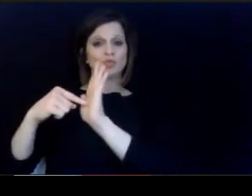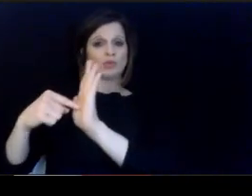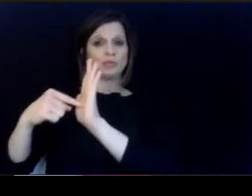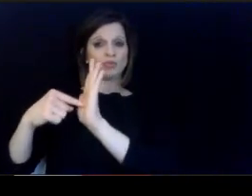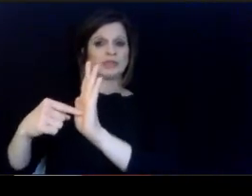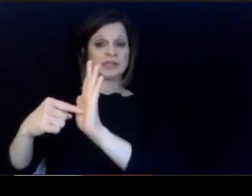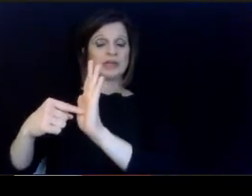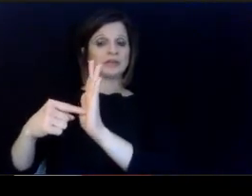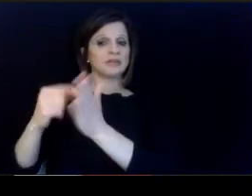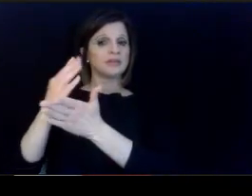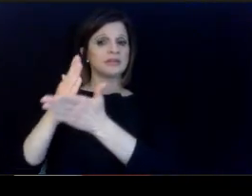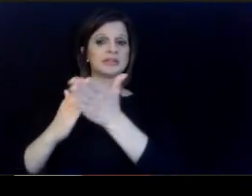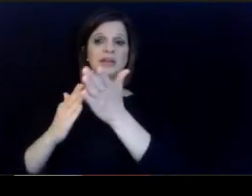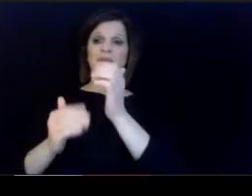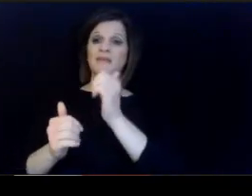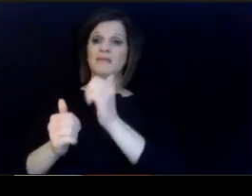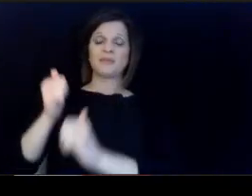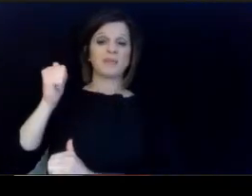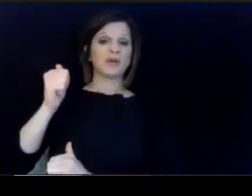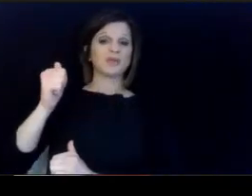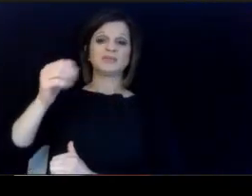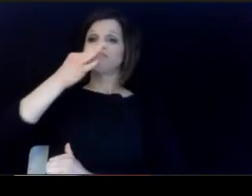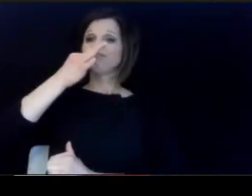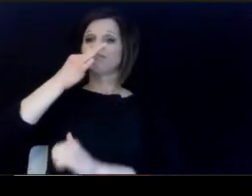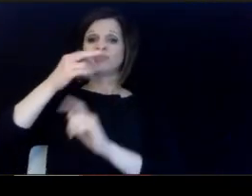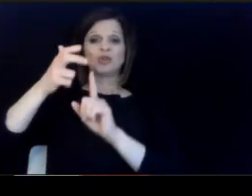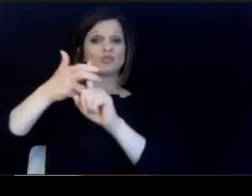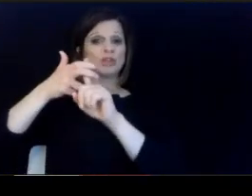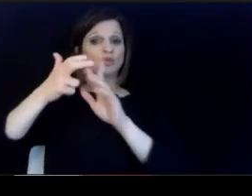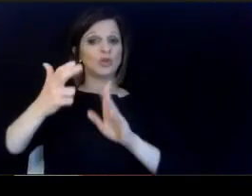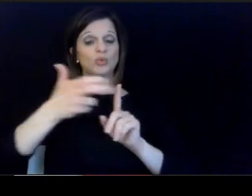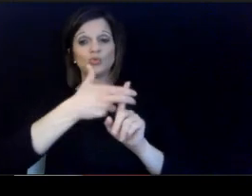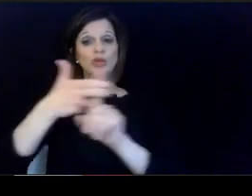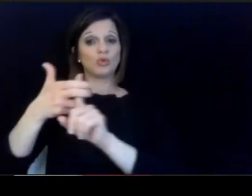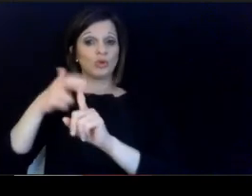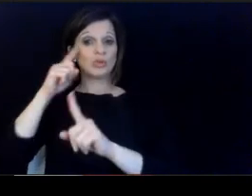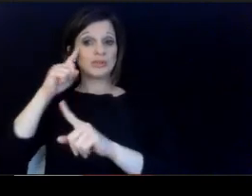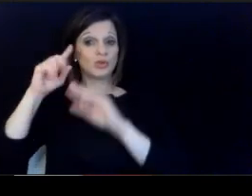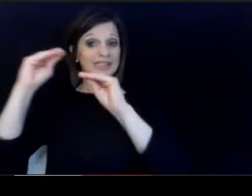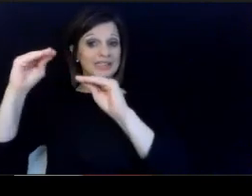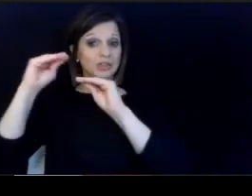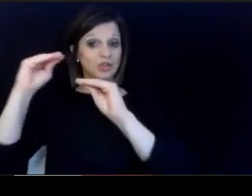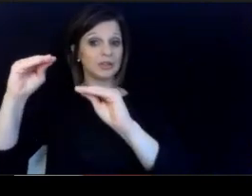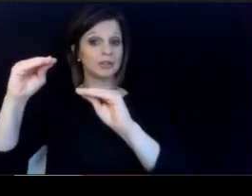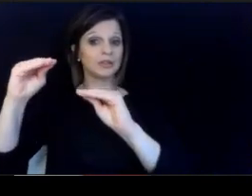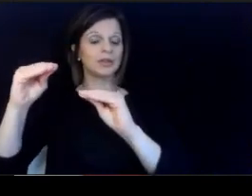some of our most effective recruiters. into teaching and I.